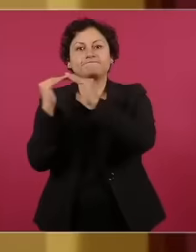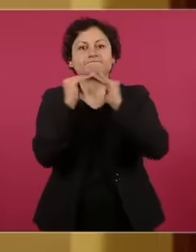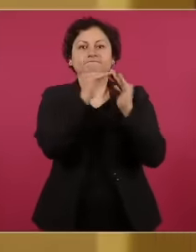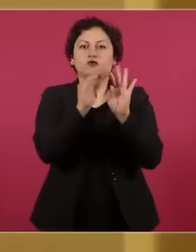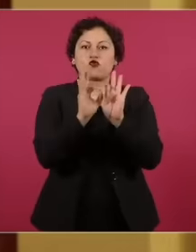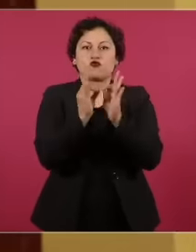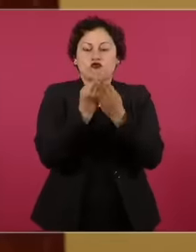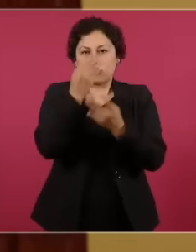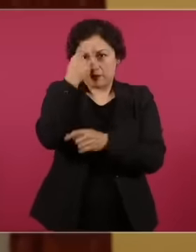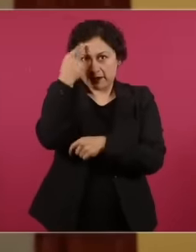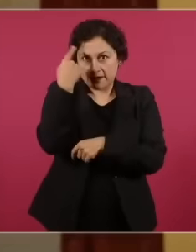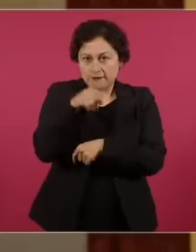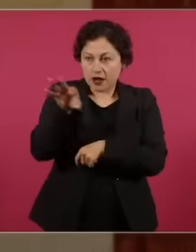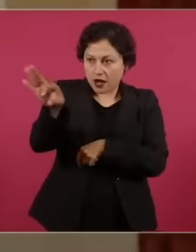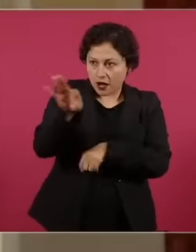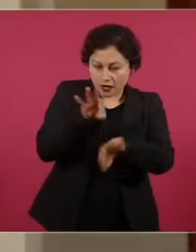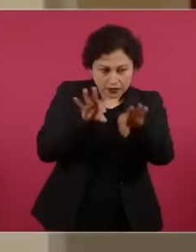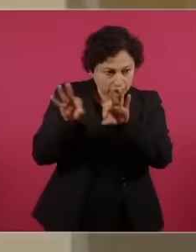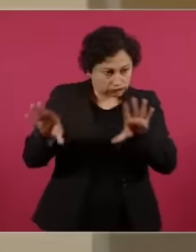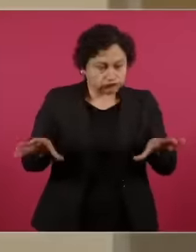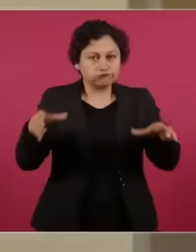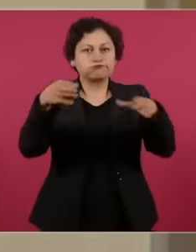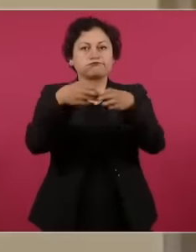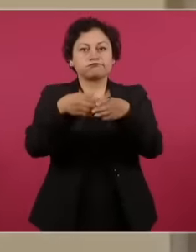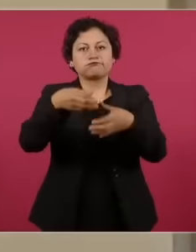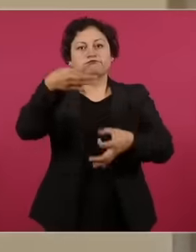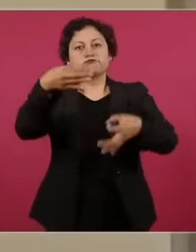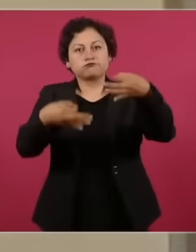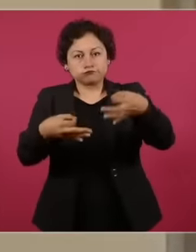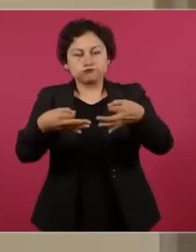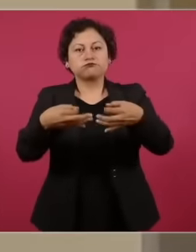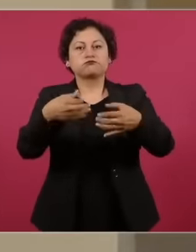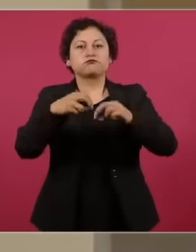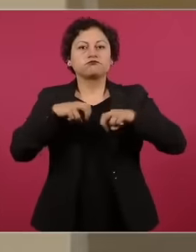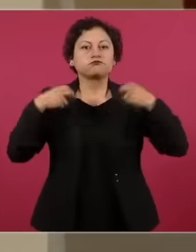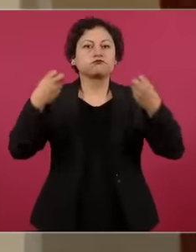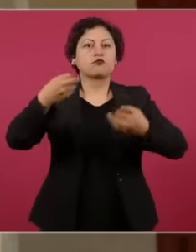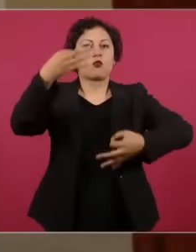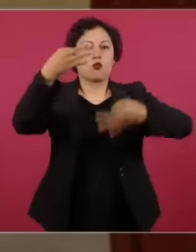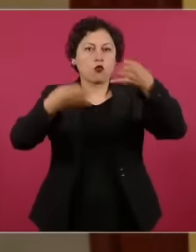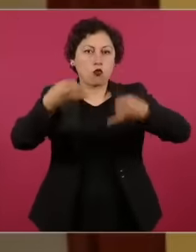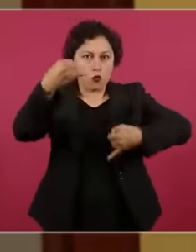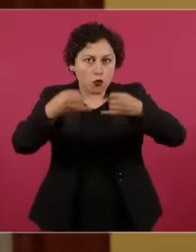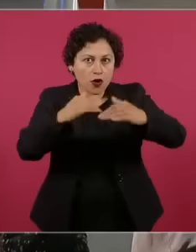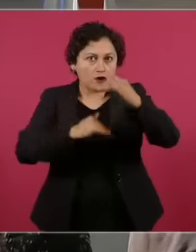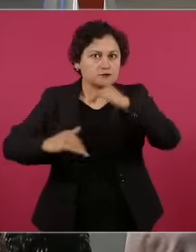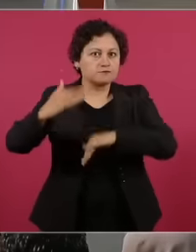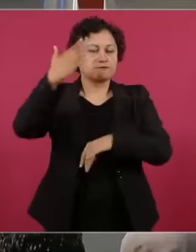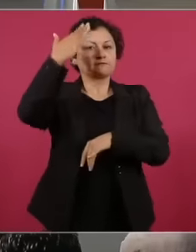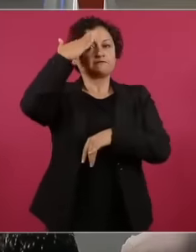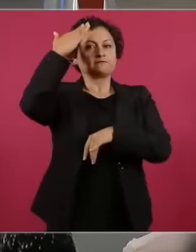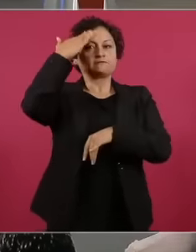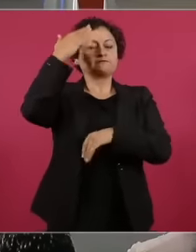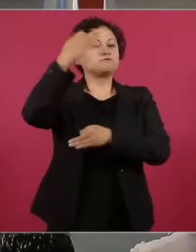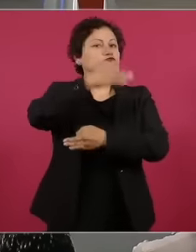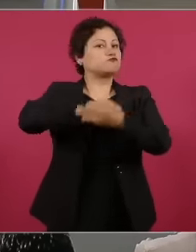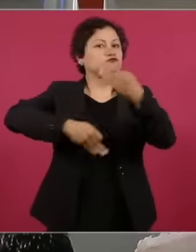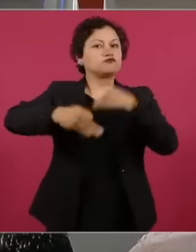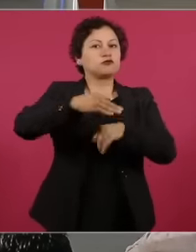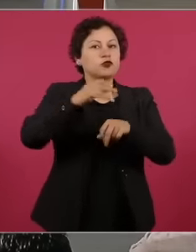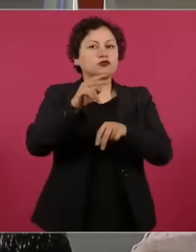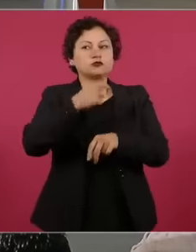magistrates and judges that we can all vote for judges, magistrates and ministers number two the